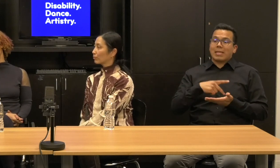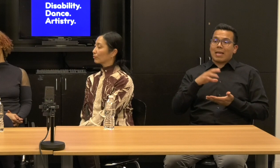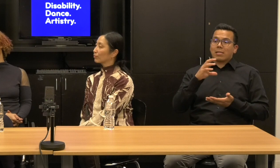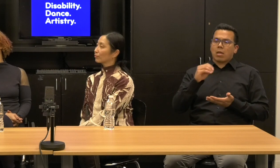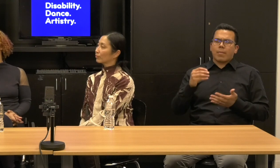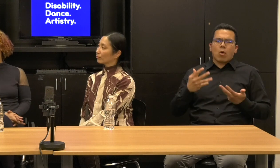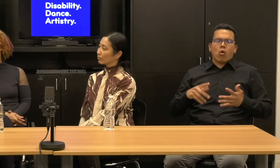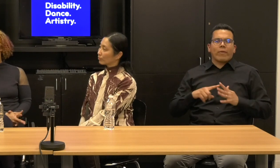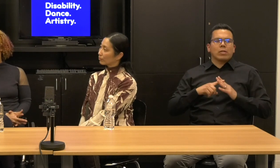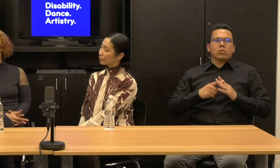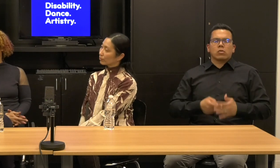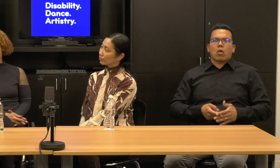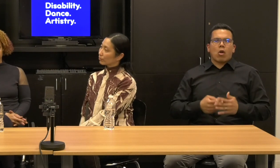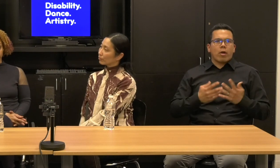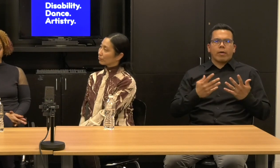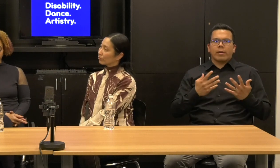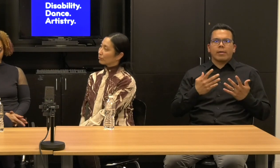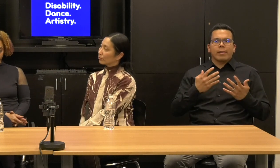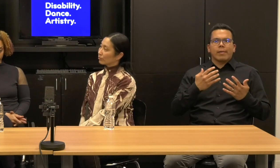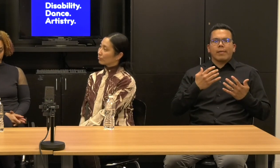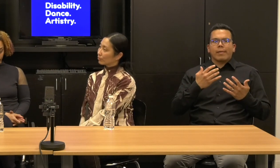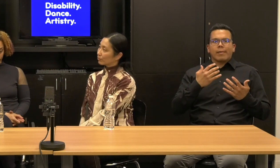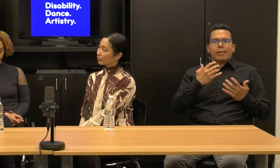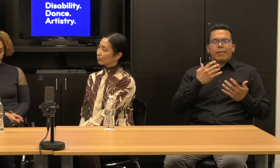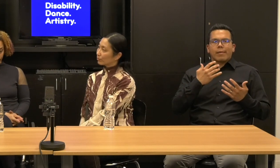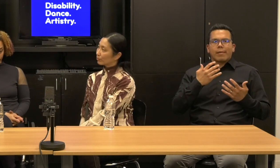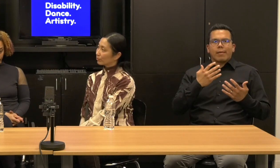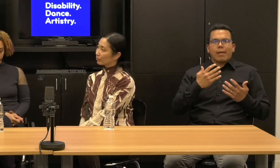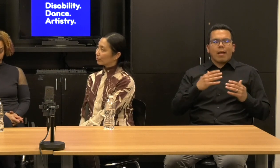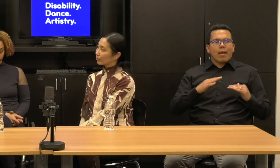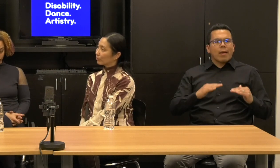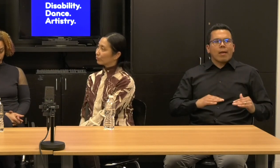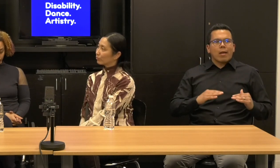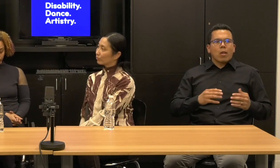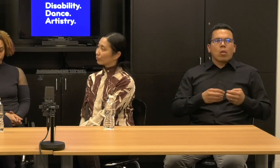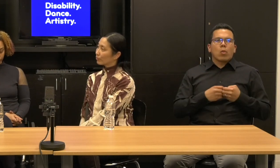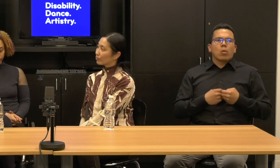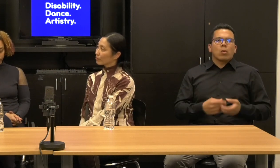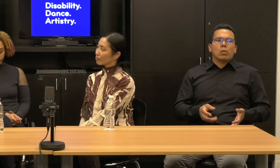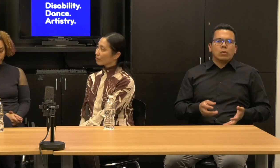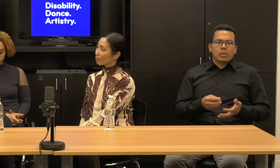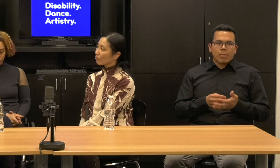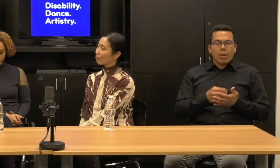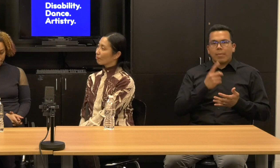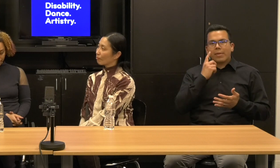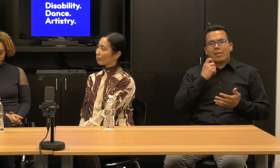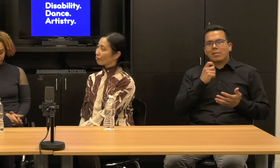Because the money that for other companies is just going towards the art making or things that don't.